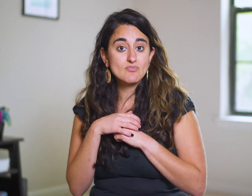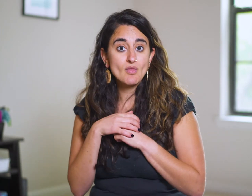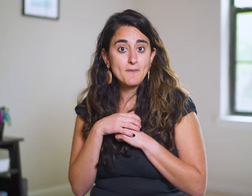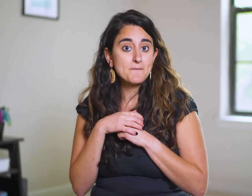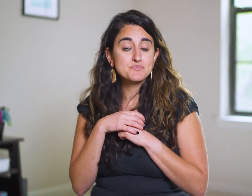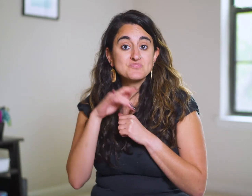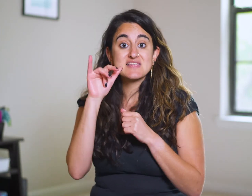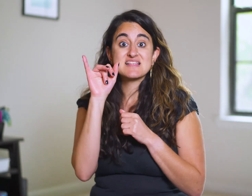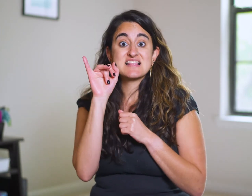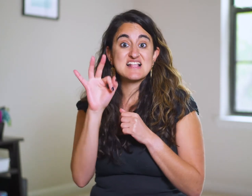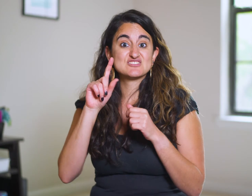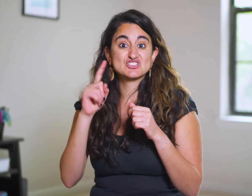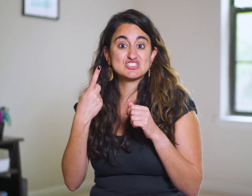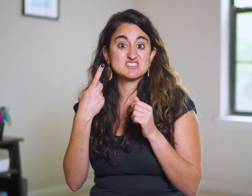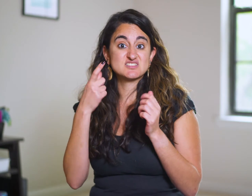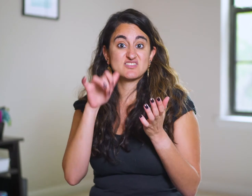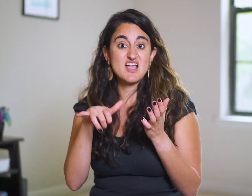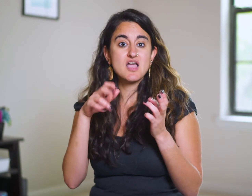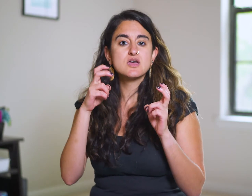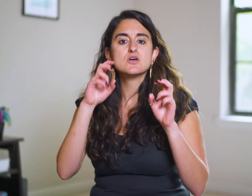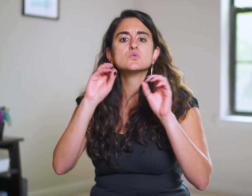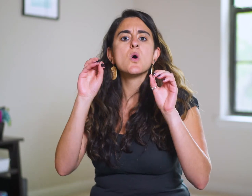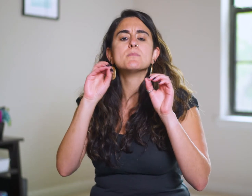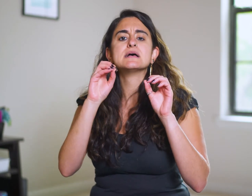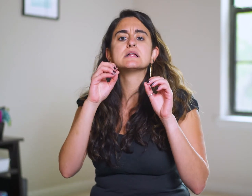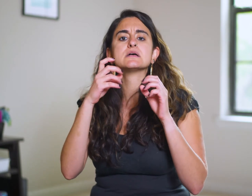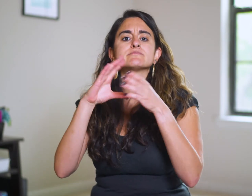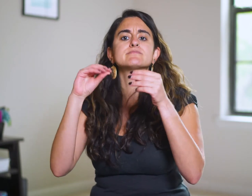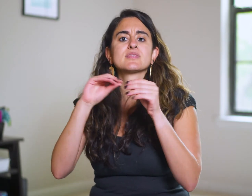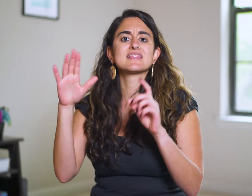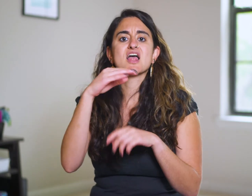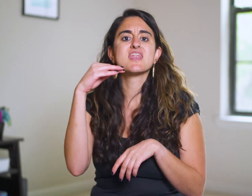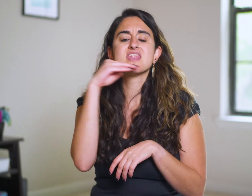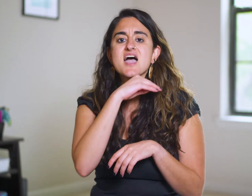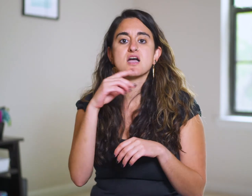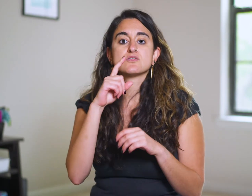If it’s the latter, nobody is endorsing their lies—